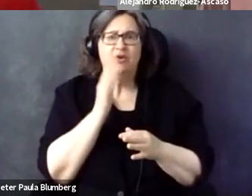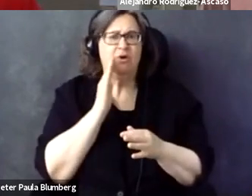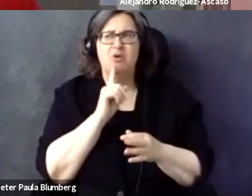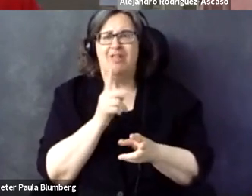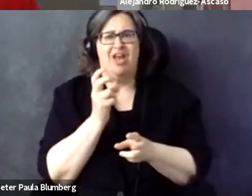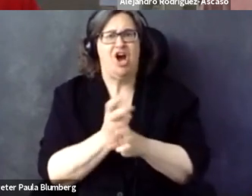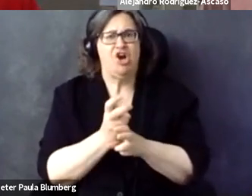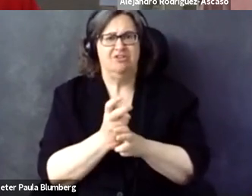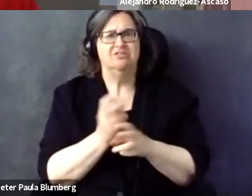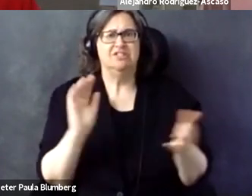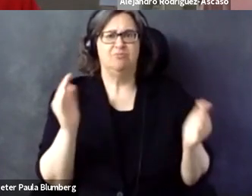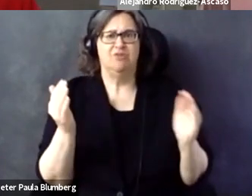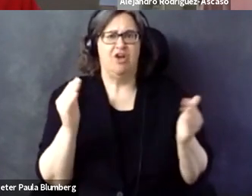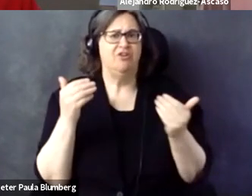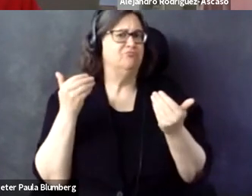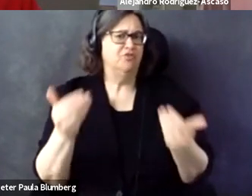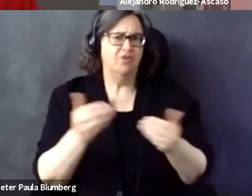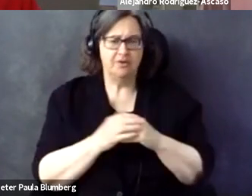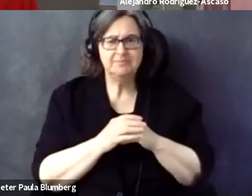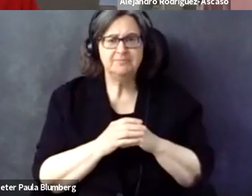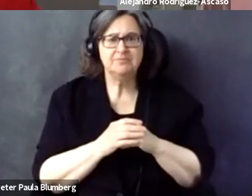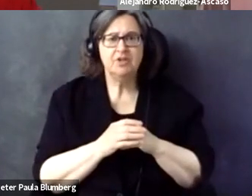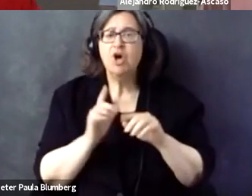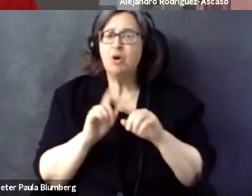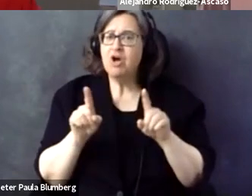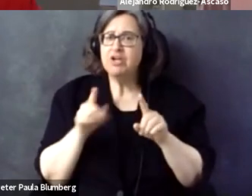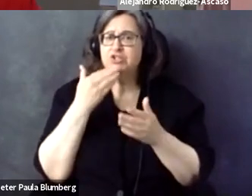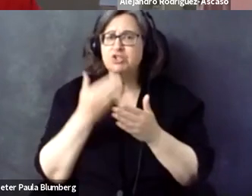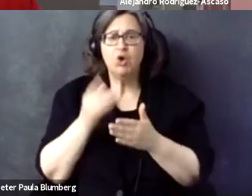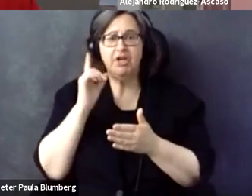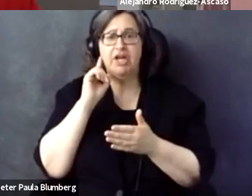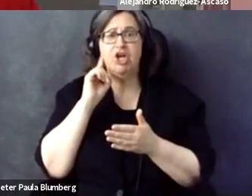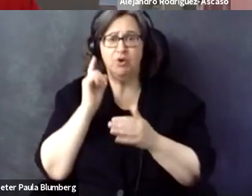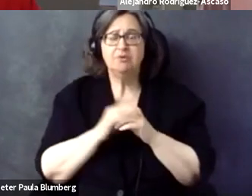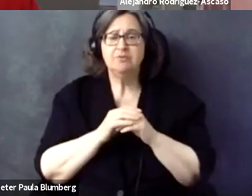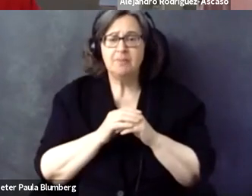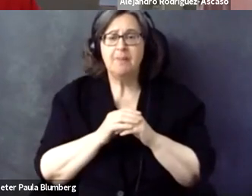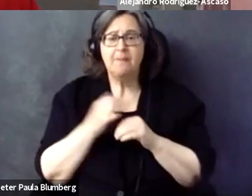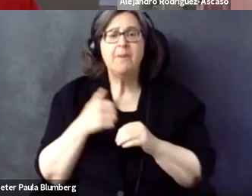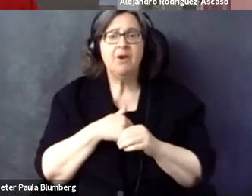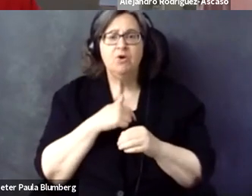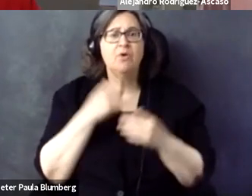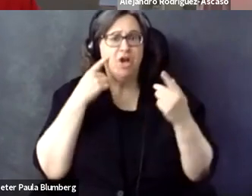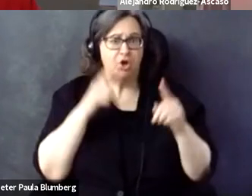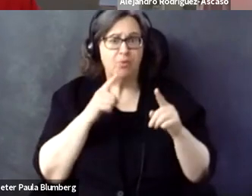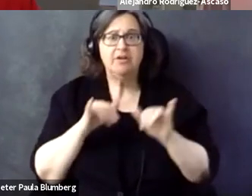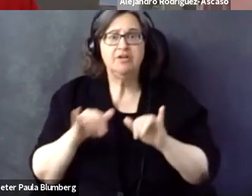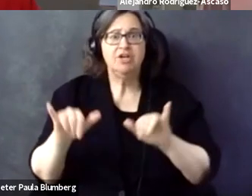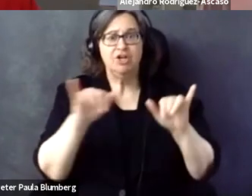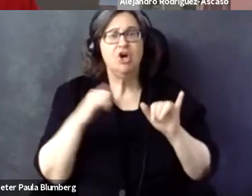understanding of how we are going to interpret things, because, otherwise, it will be really, really hard to move forward.